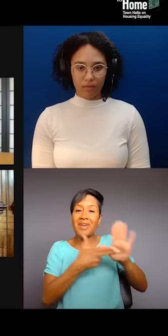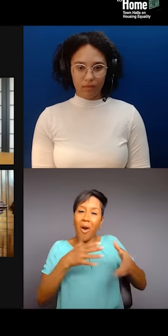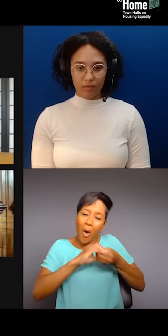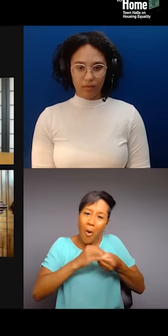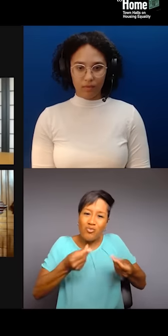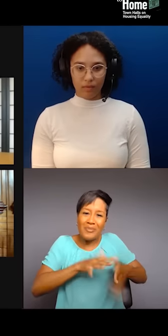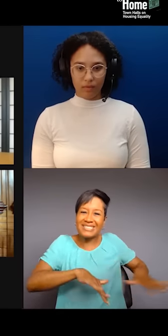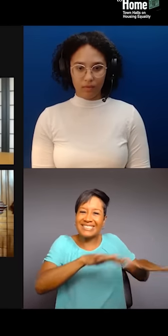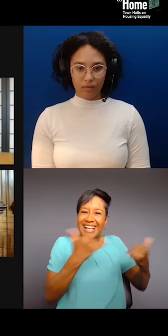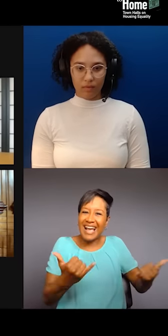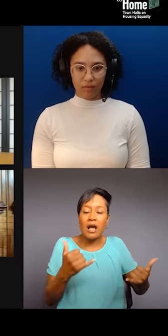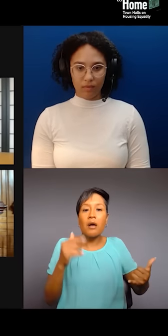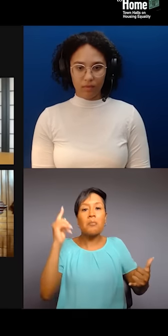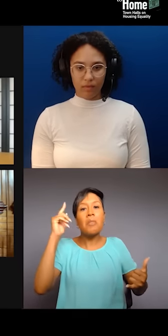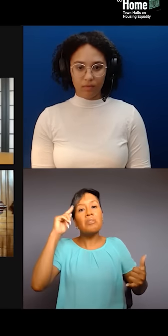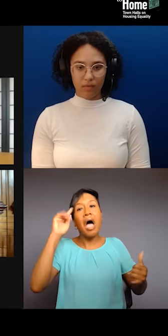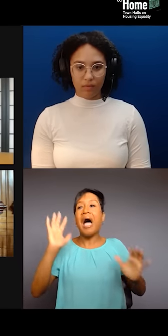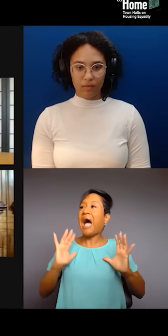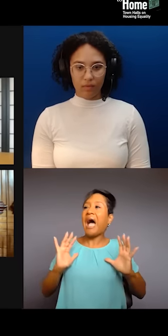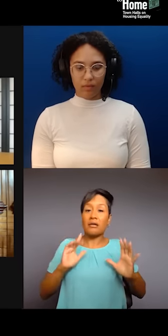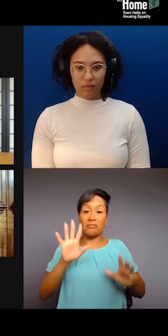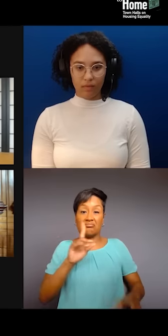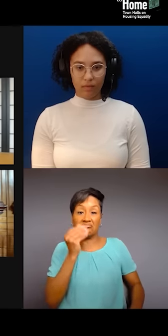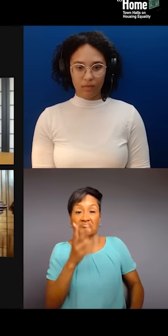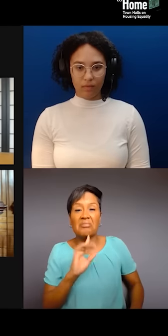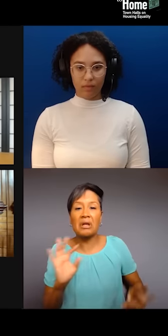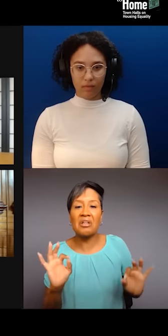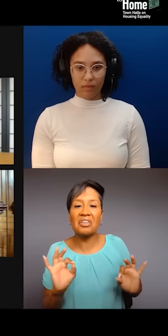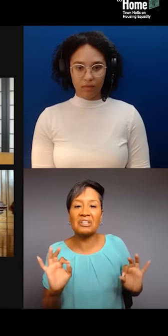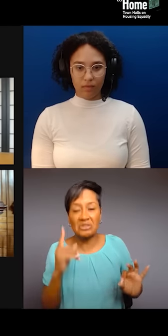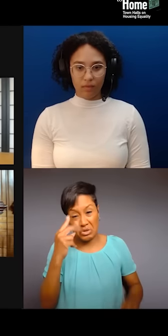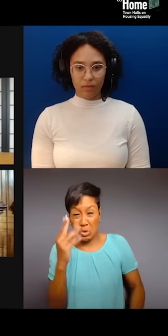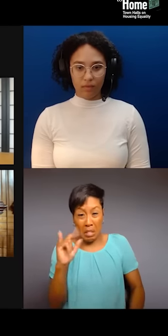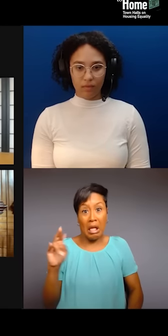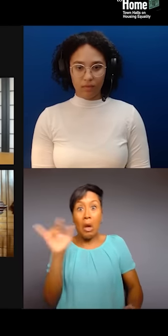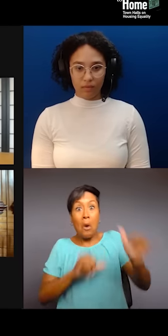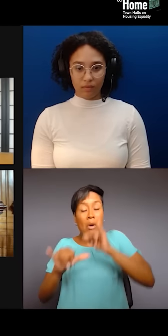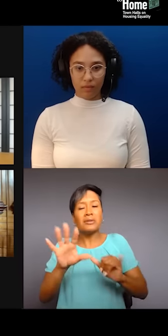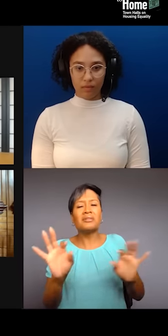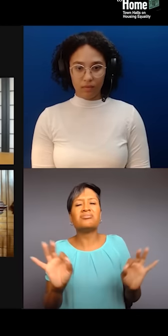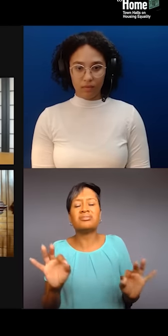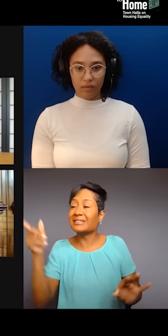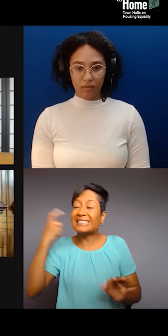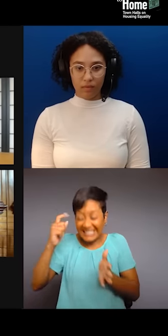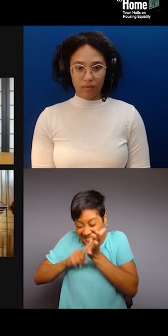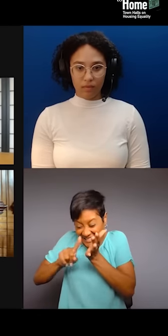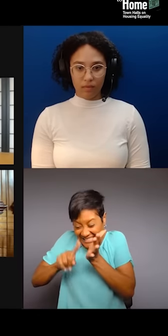but that's nothing when the study that was just done in Washington, DC, disparity studies show